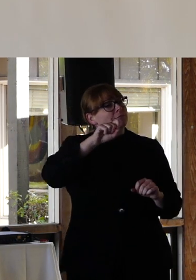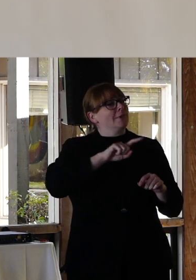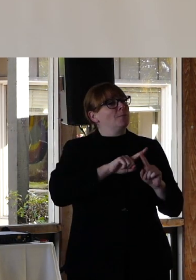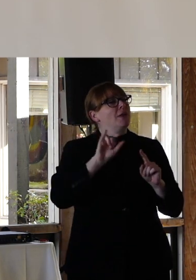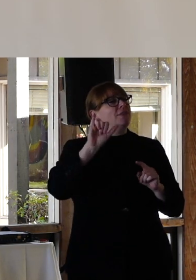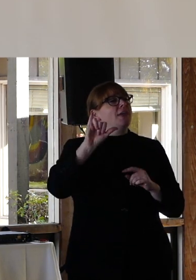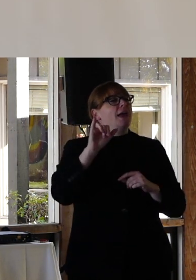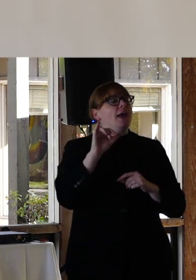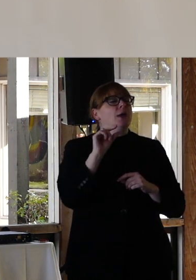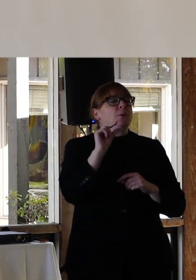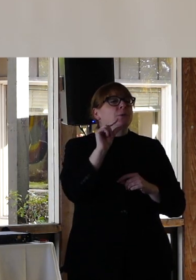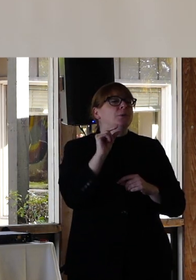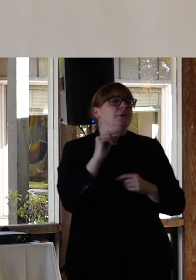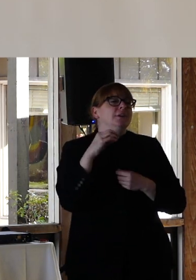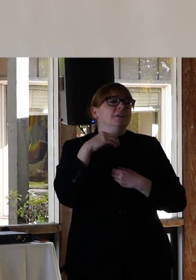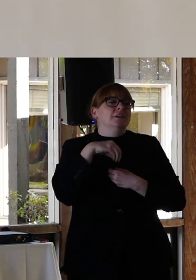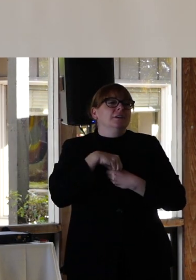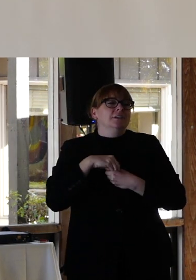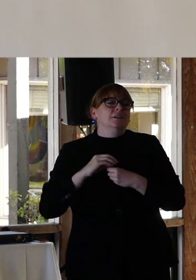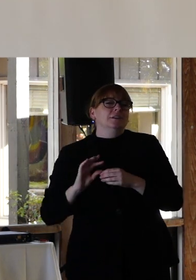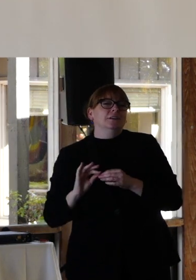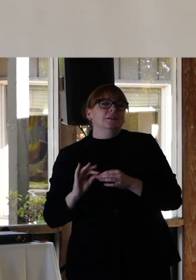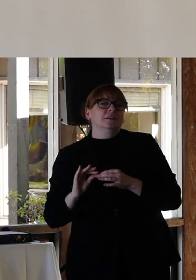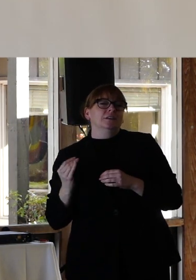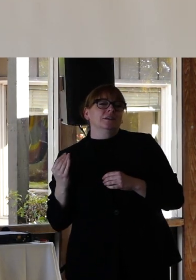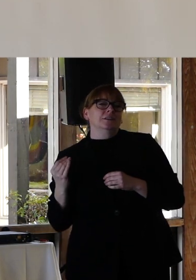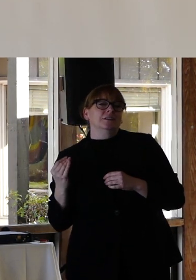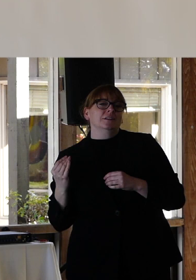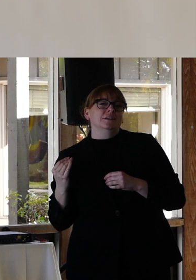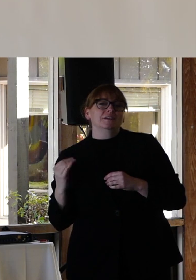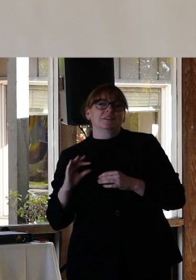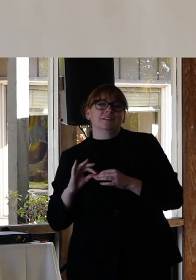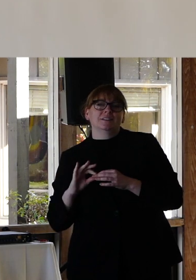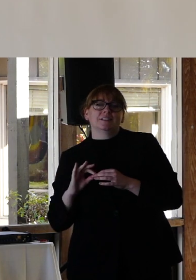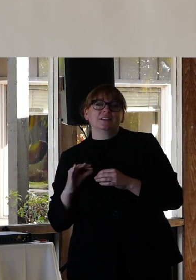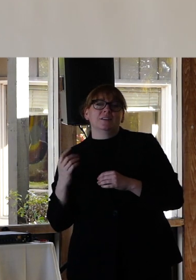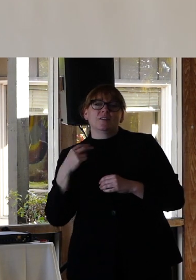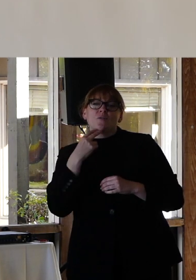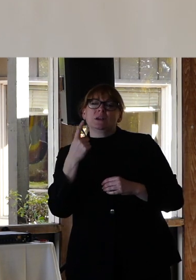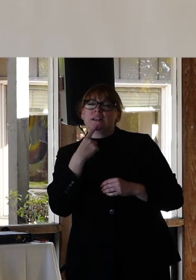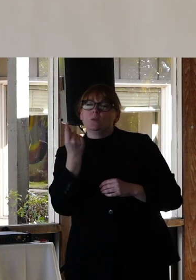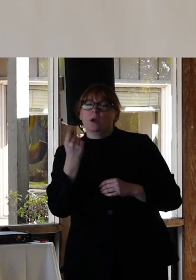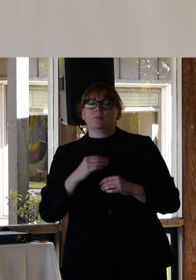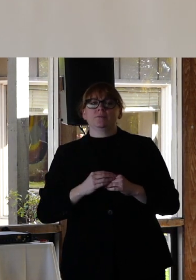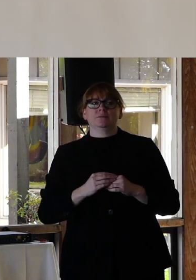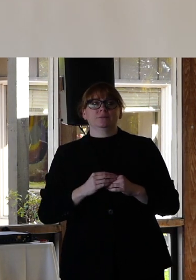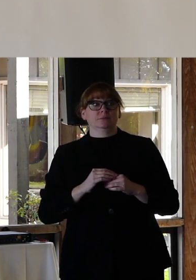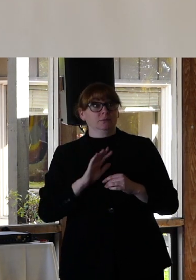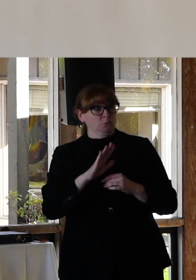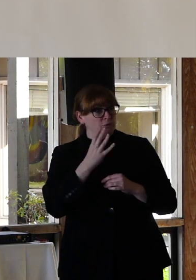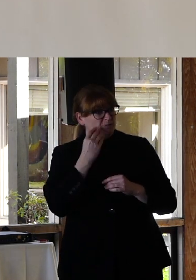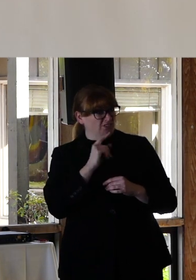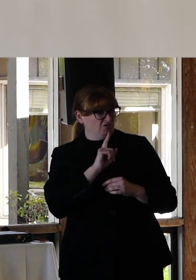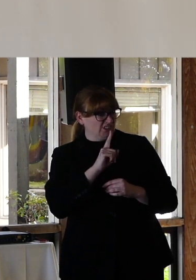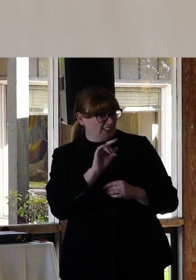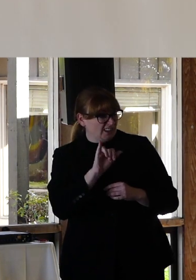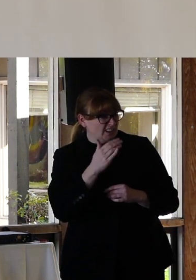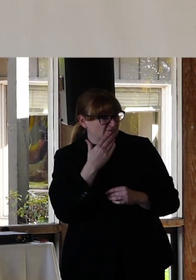there's just that little inner voice that says well, you know, is it really that bad ?